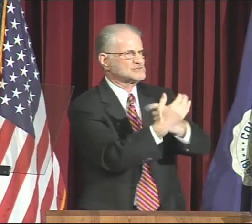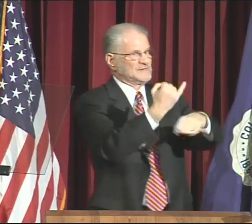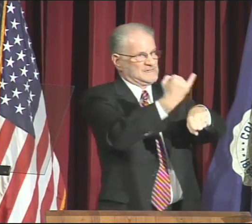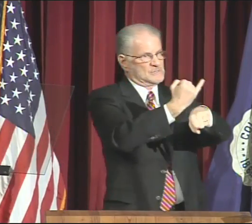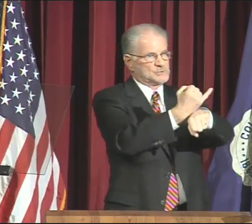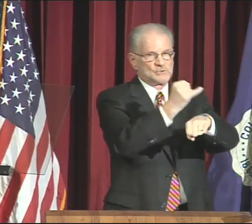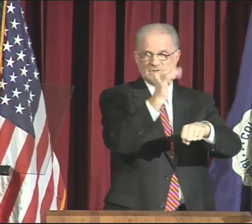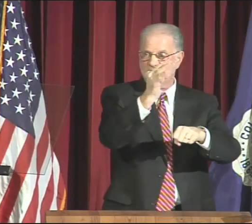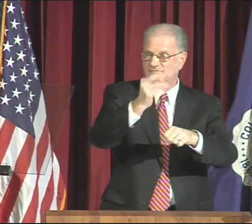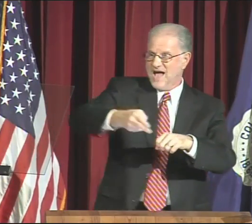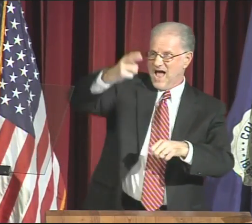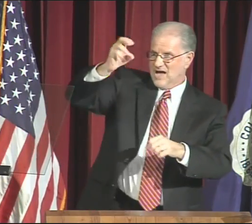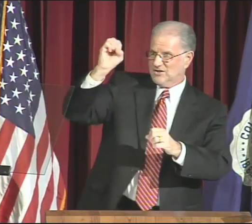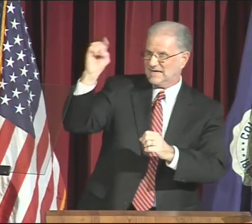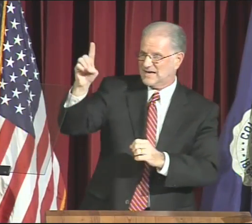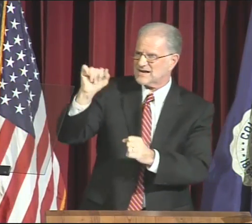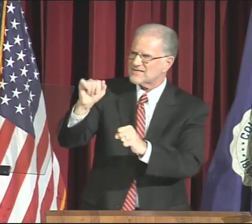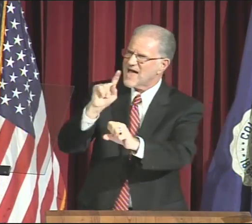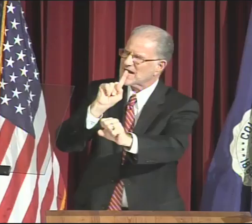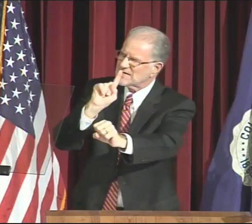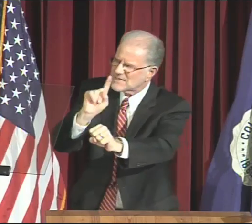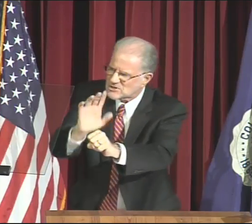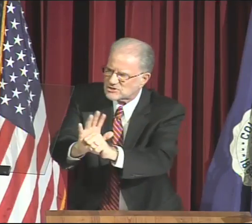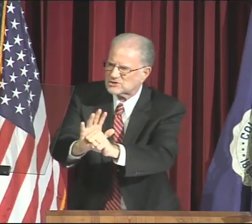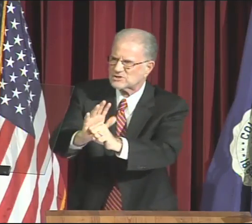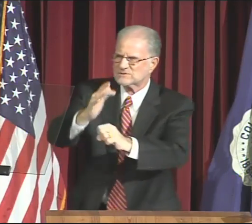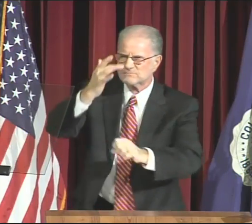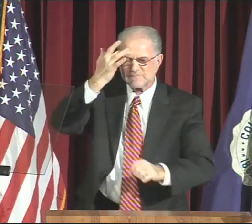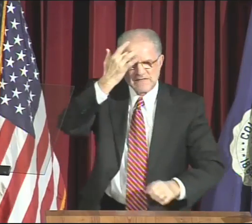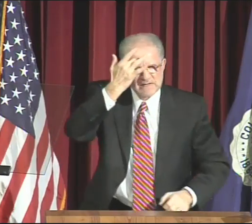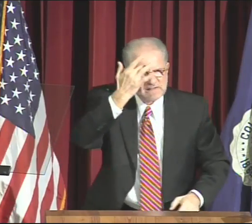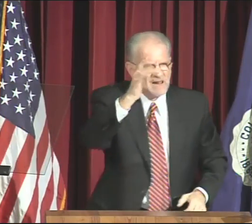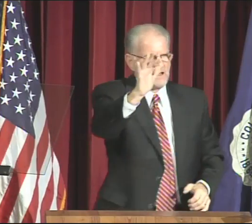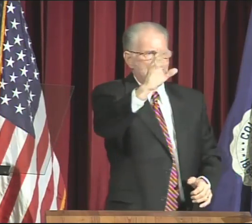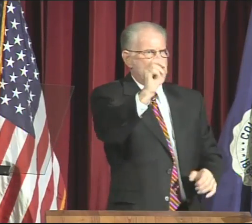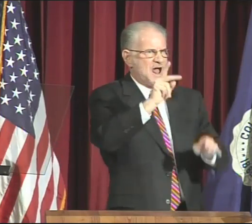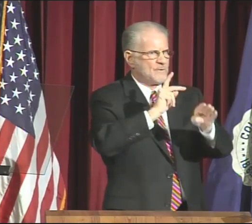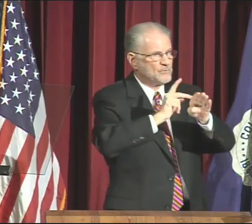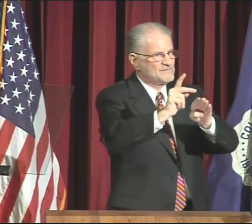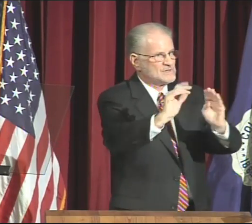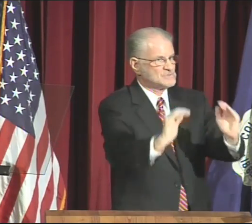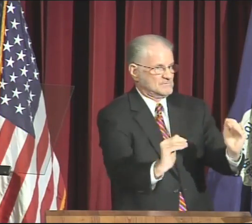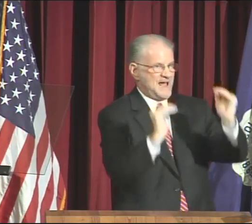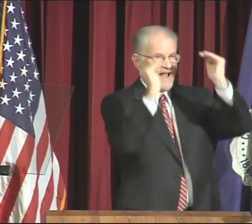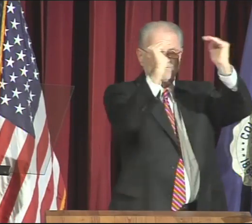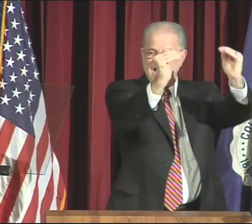is a bilingual, diverse, multicultural institution